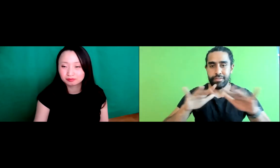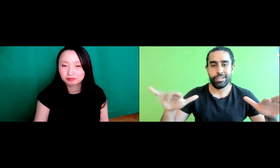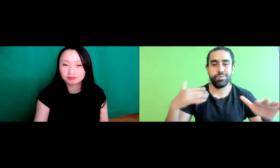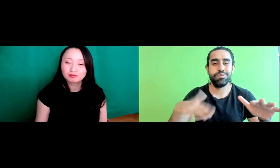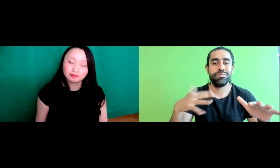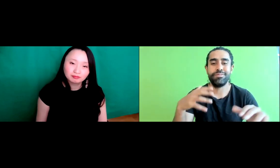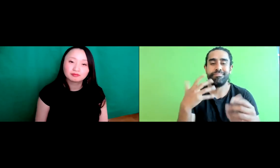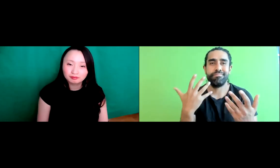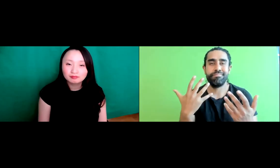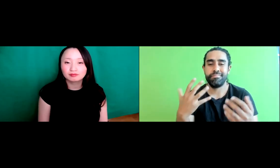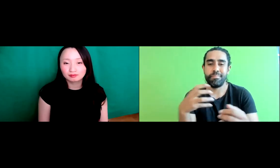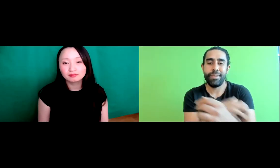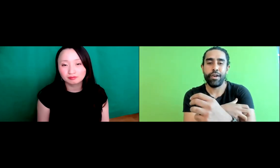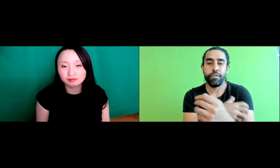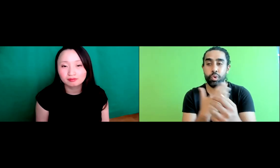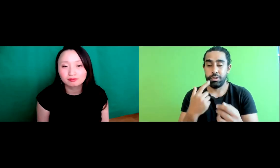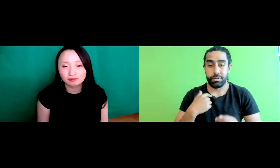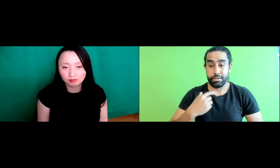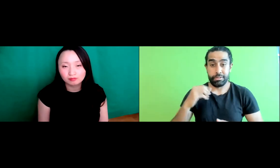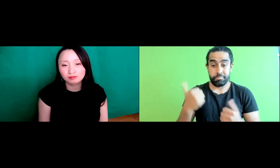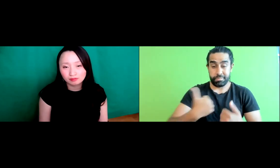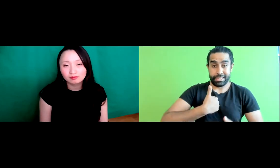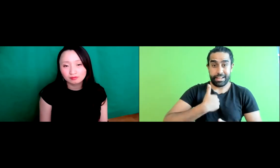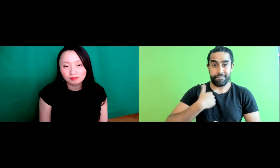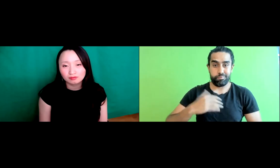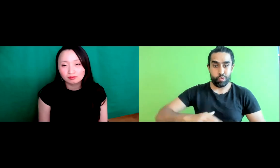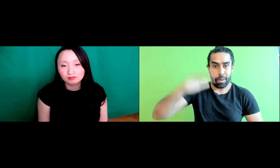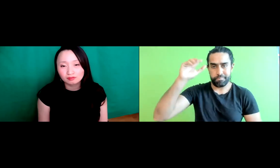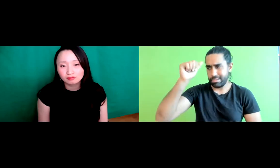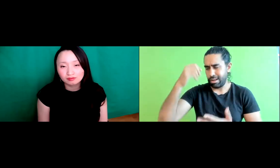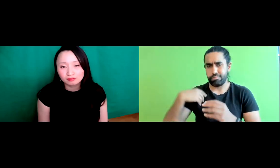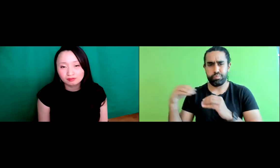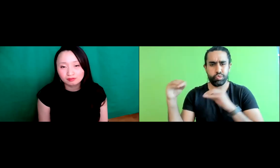And so you know I agree with that diversity term as well you know i think that's powerful